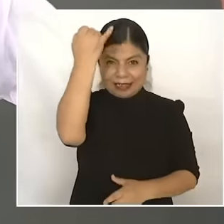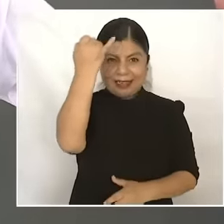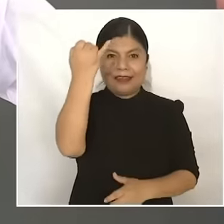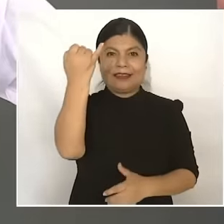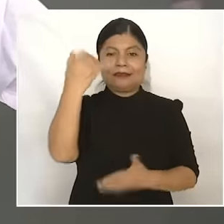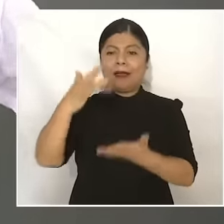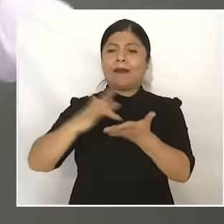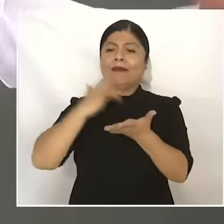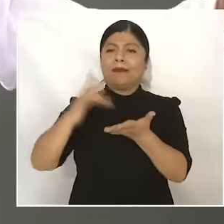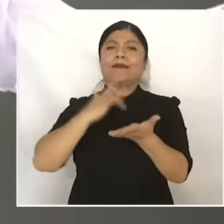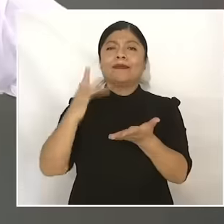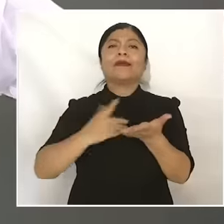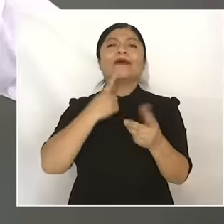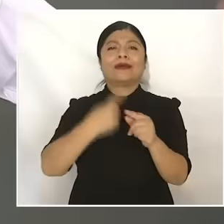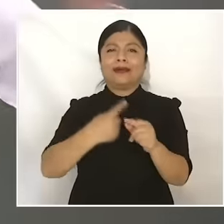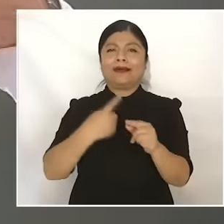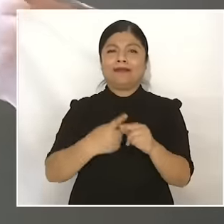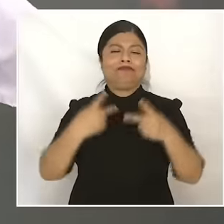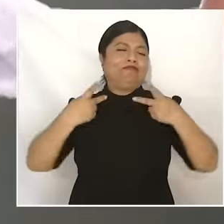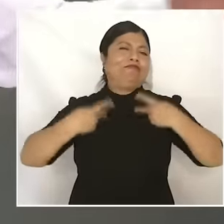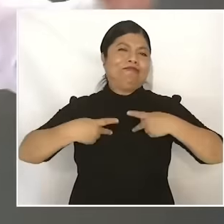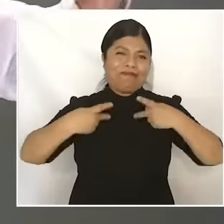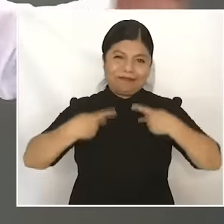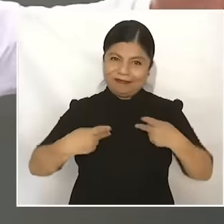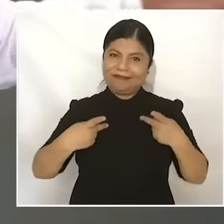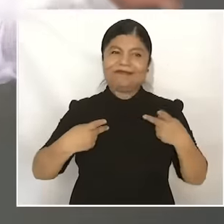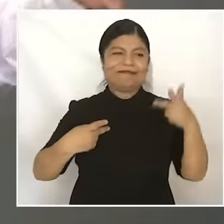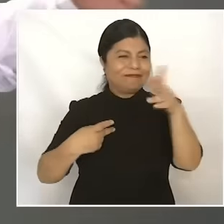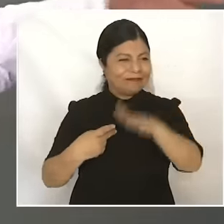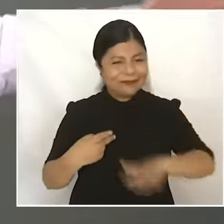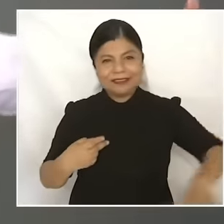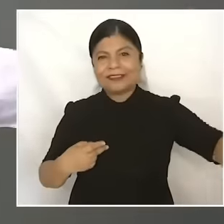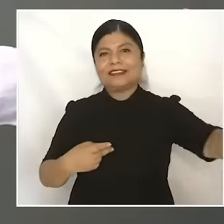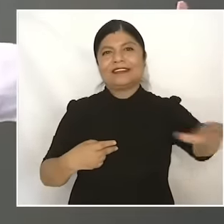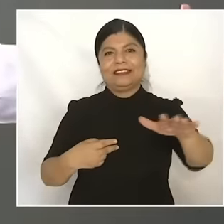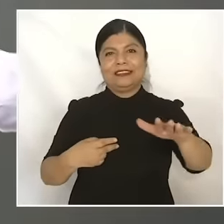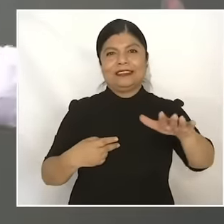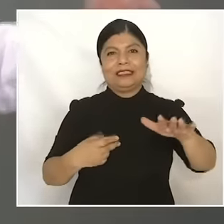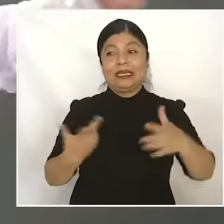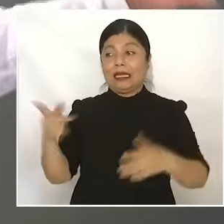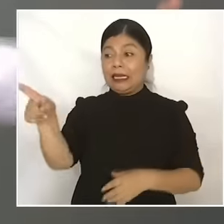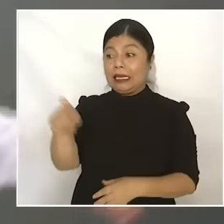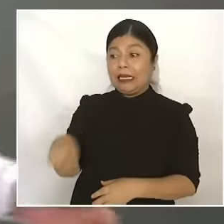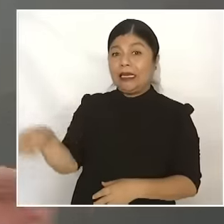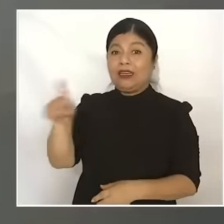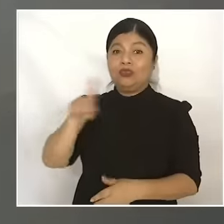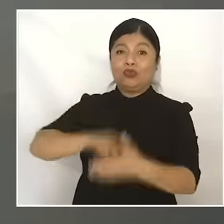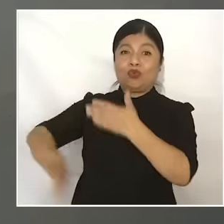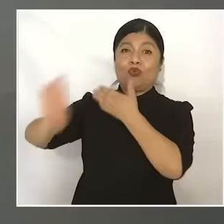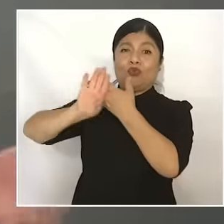course the people supported us a lot because with so many protections, imagine if we were going to be able to make the Mayan train,